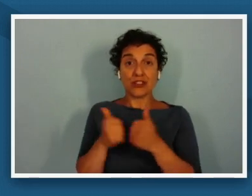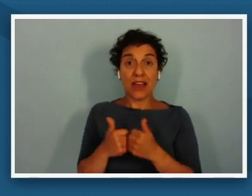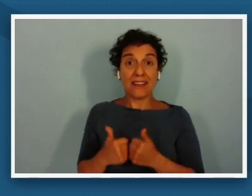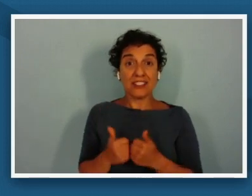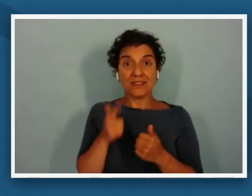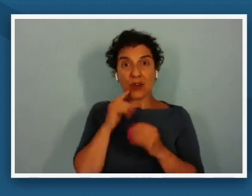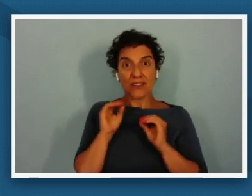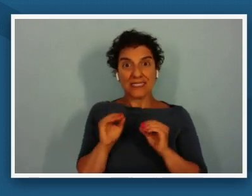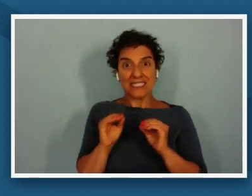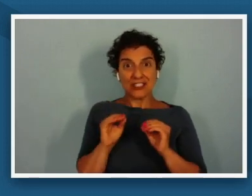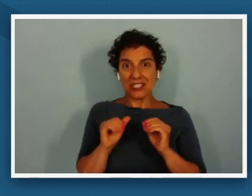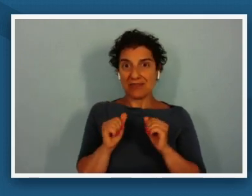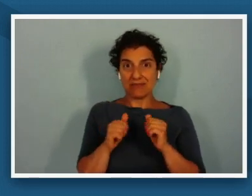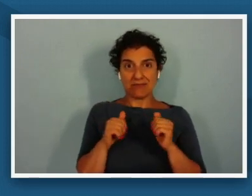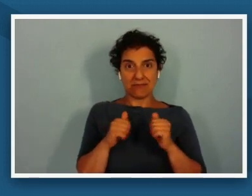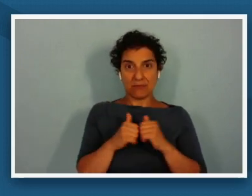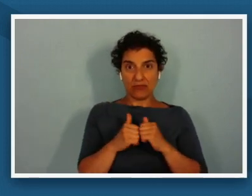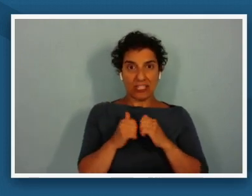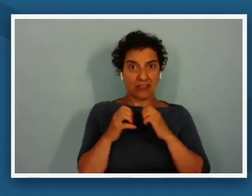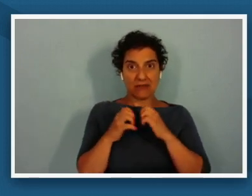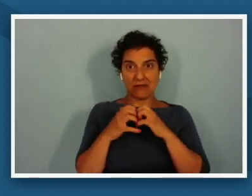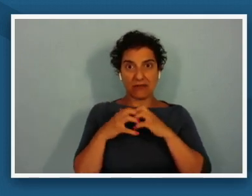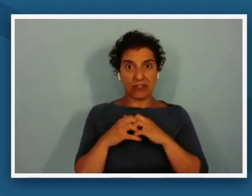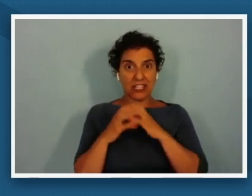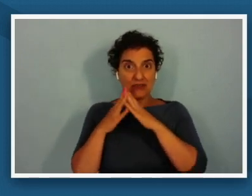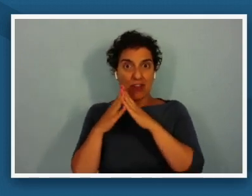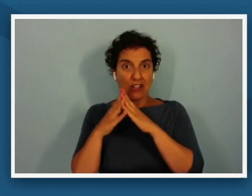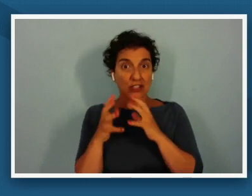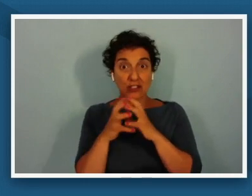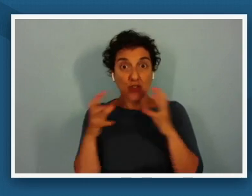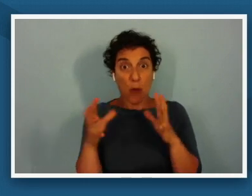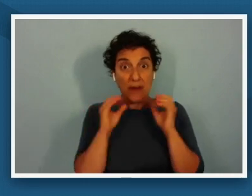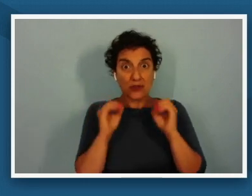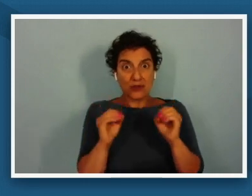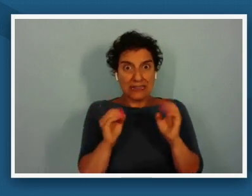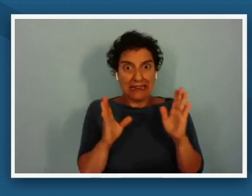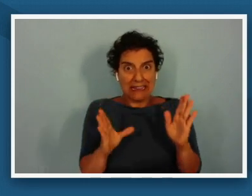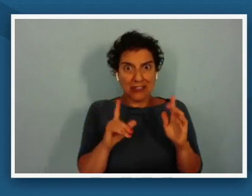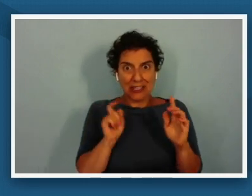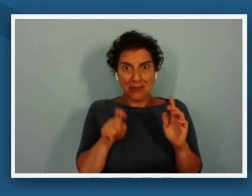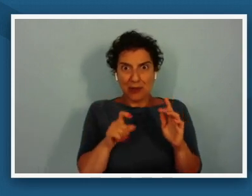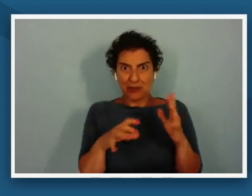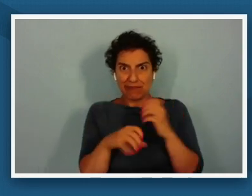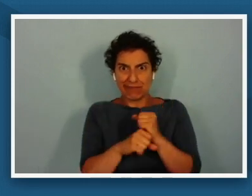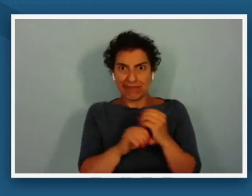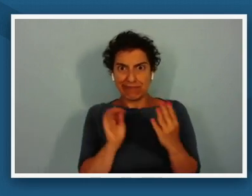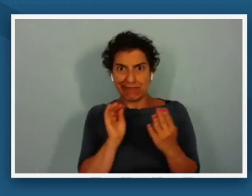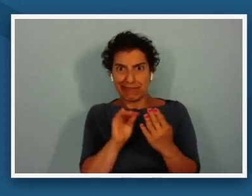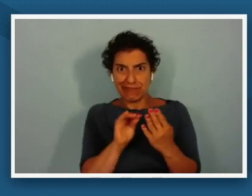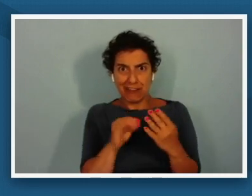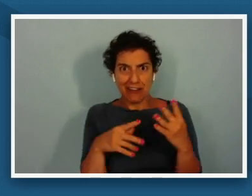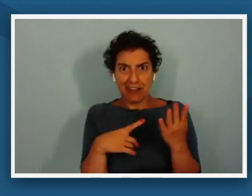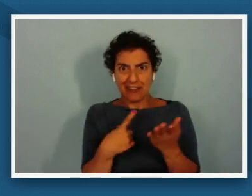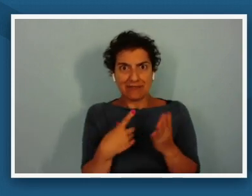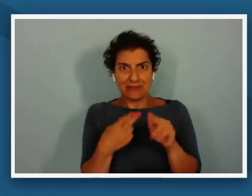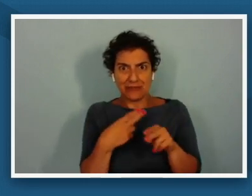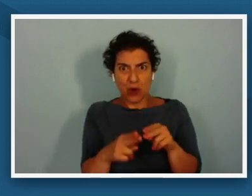that there's so much to teach and you're supposed to just kind of squeeze it in and um